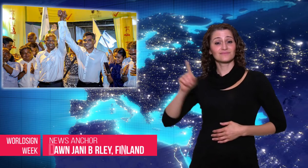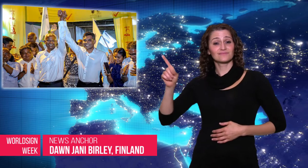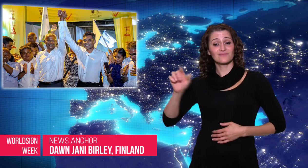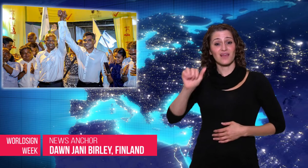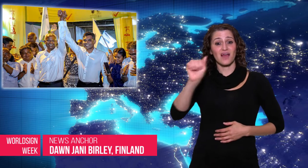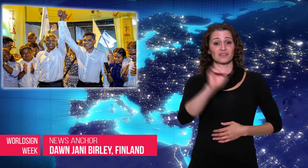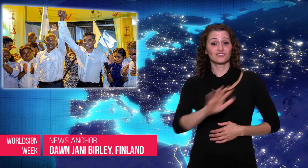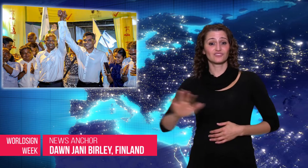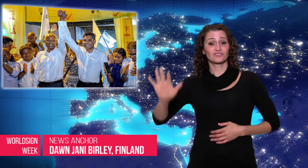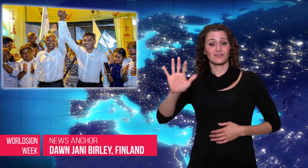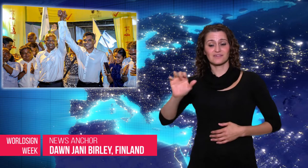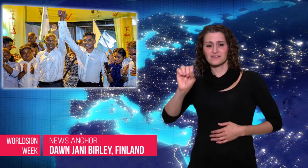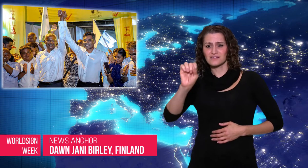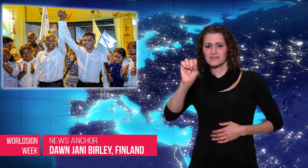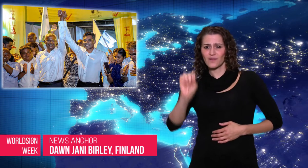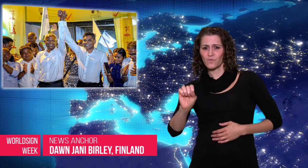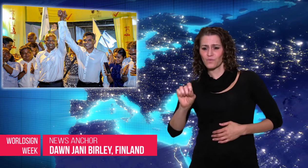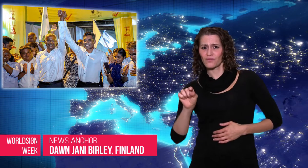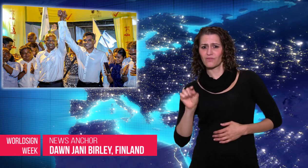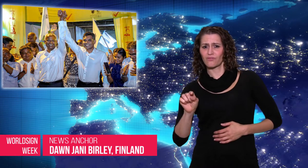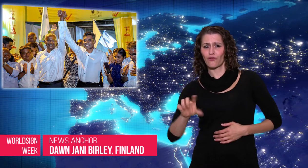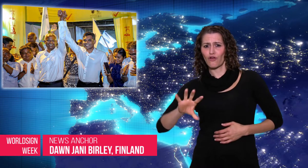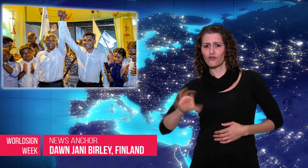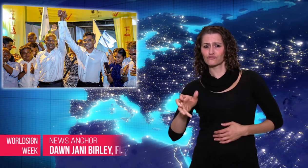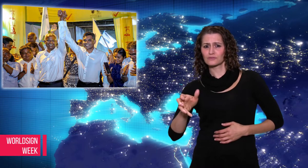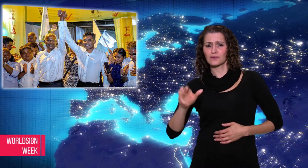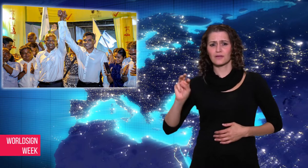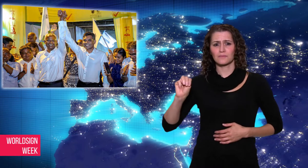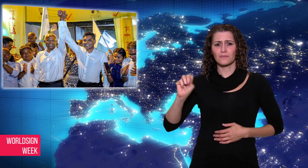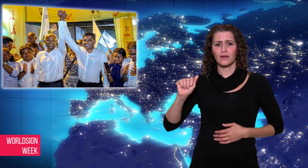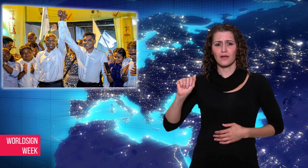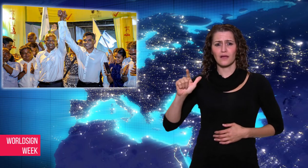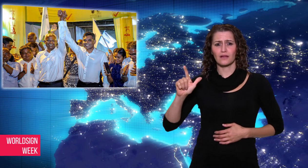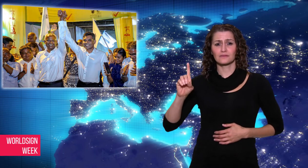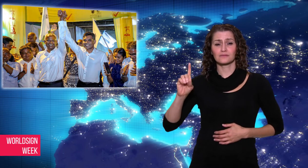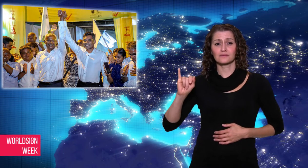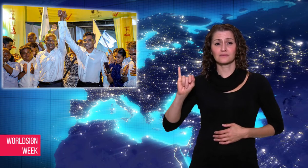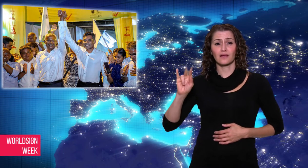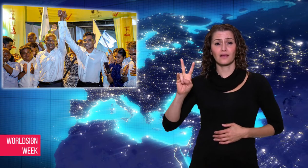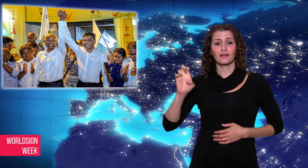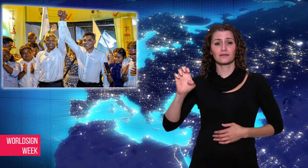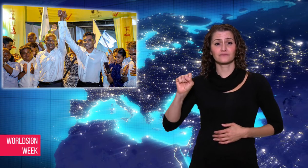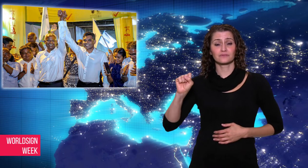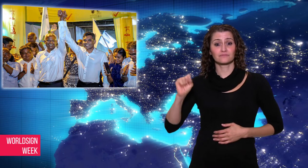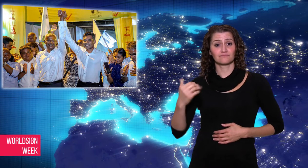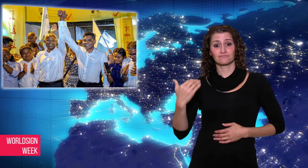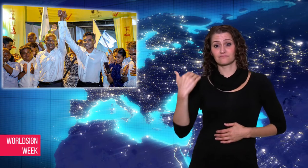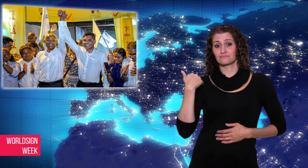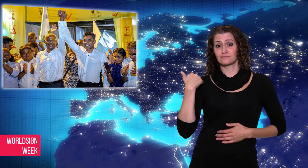Dawn: On Sunday, in Maldives, a